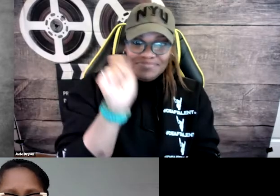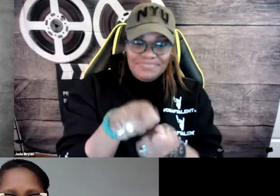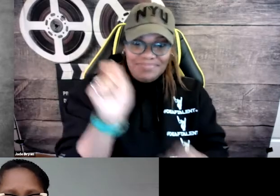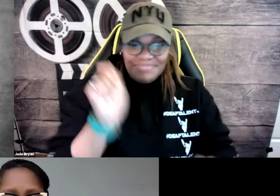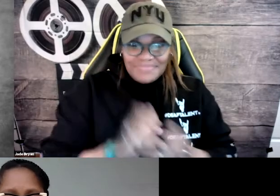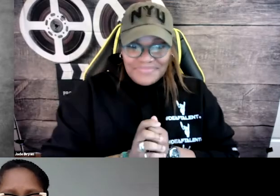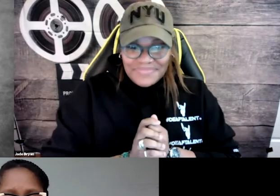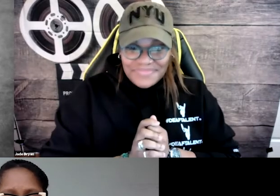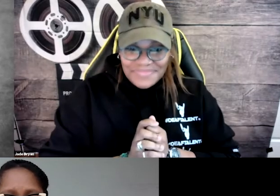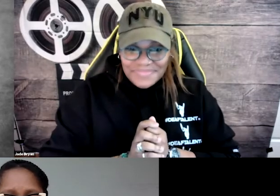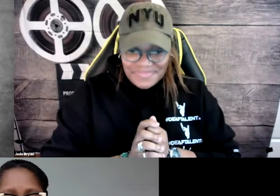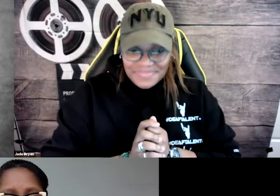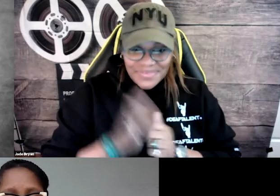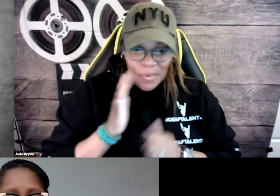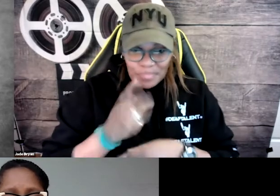there is the film